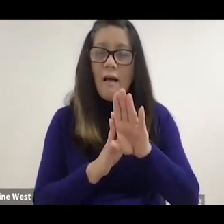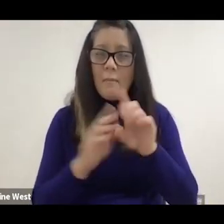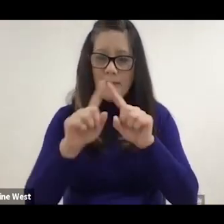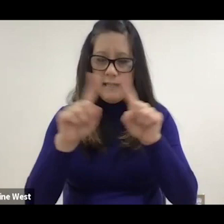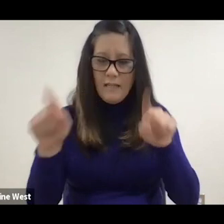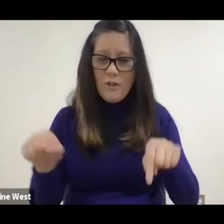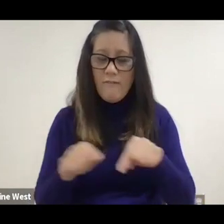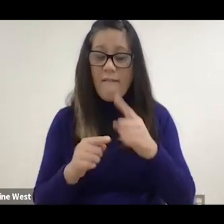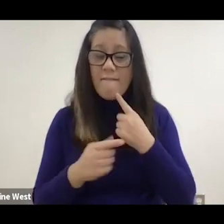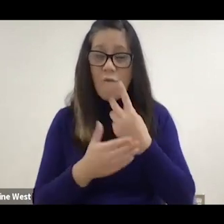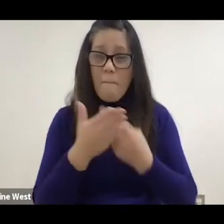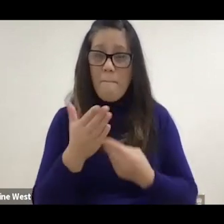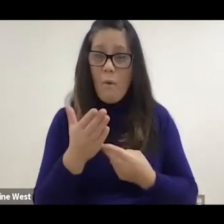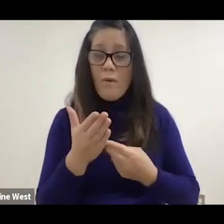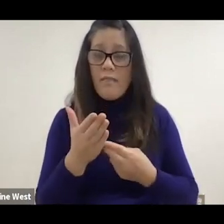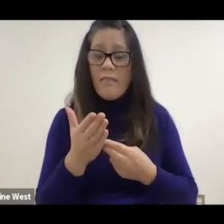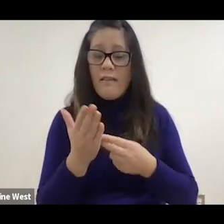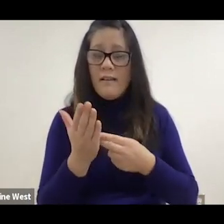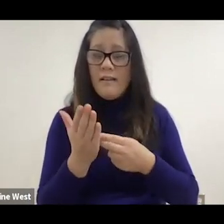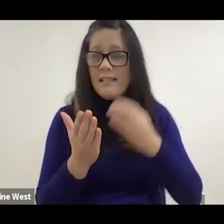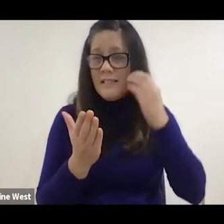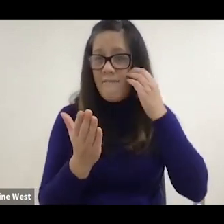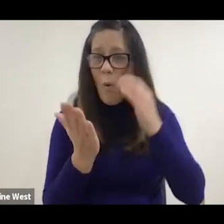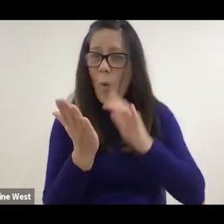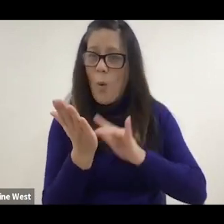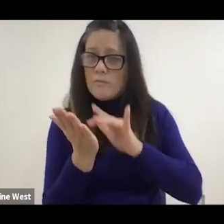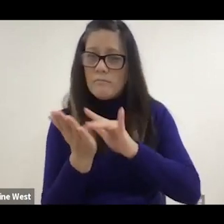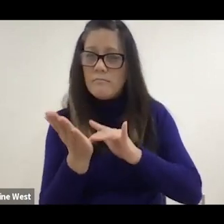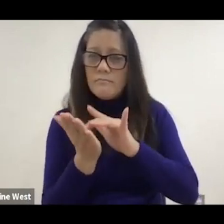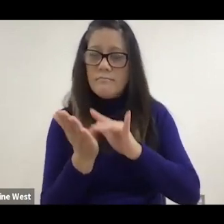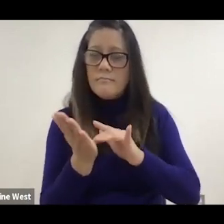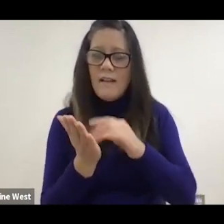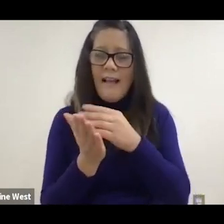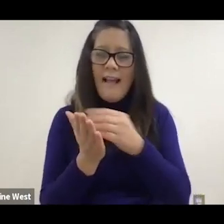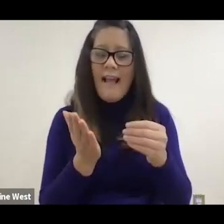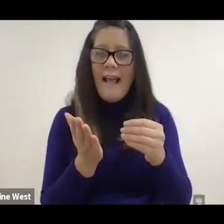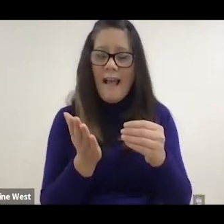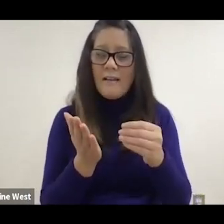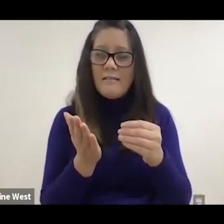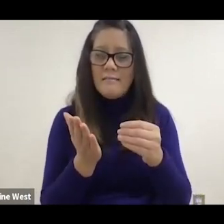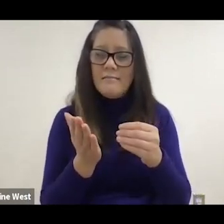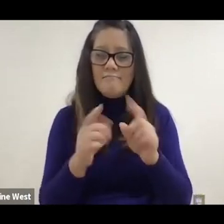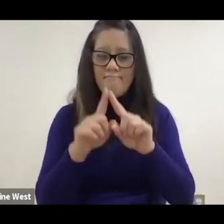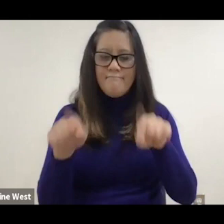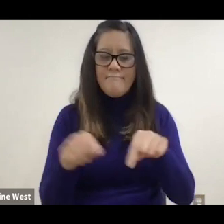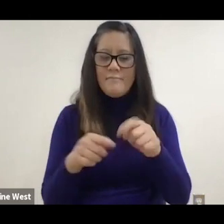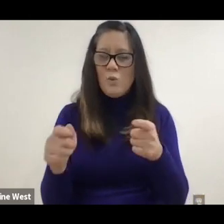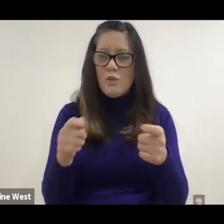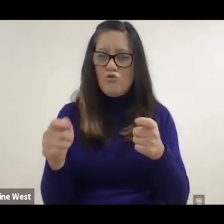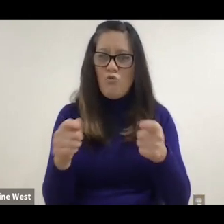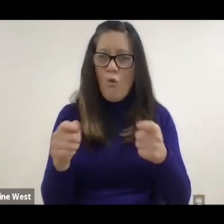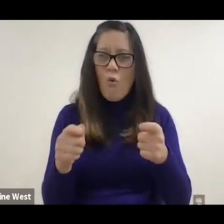an interface for him for both his phone and the robotic controller fits custom for Alec and so this